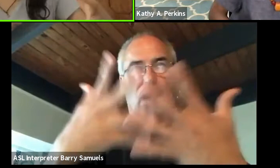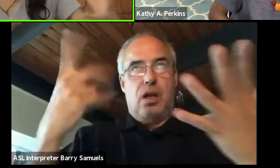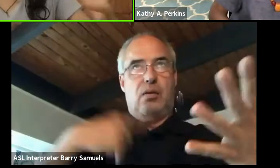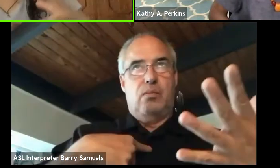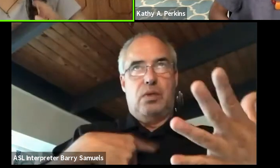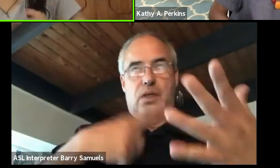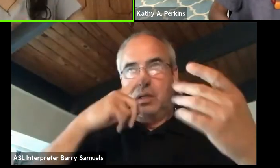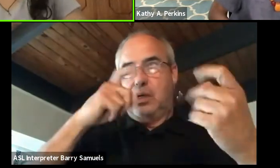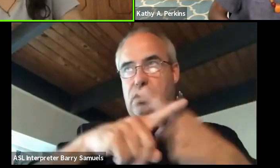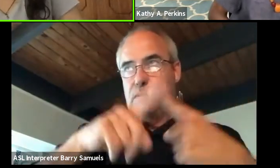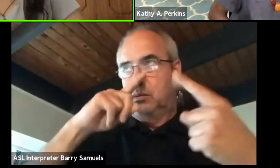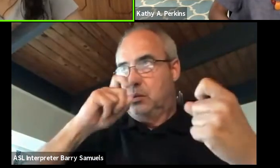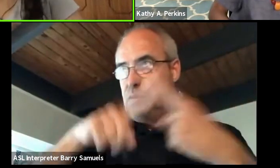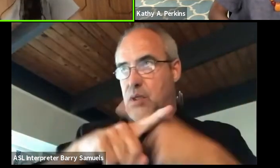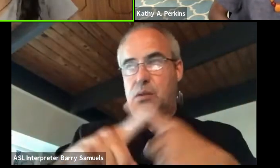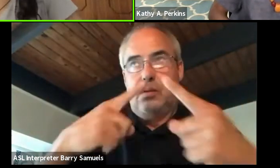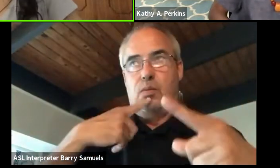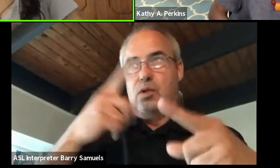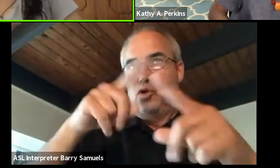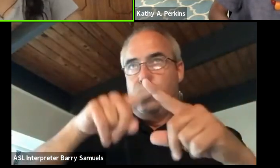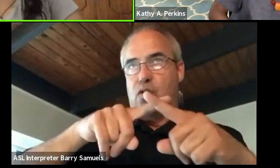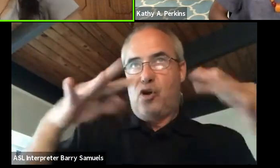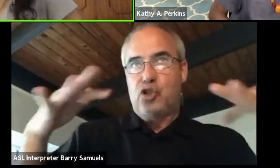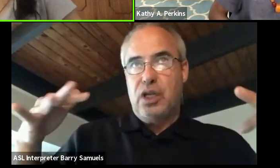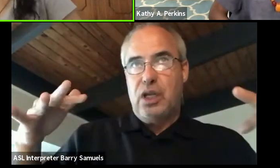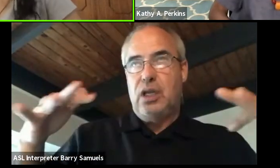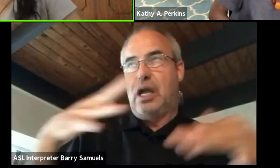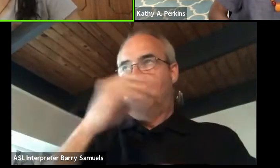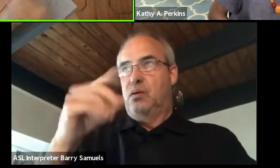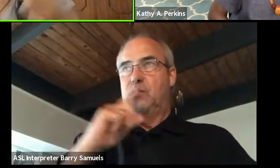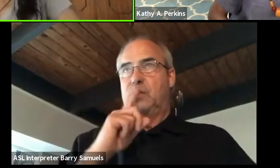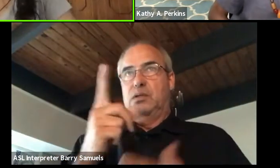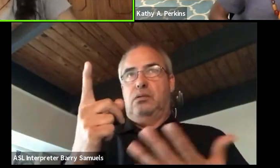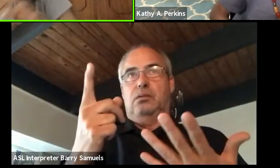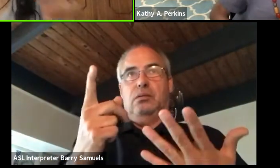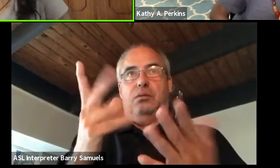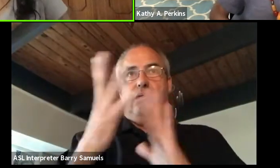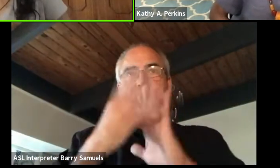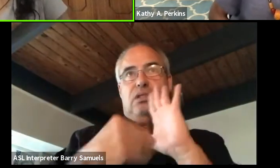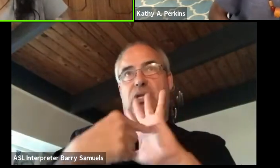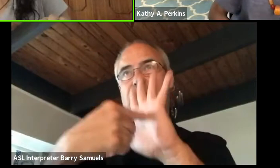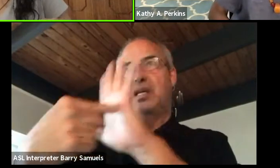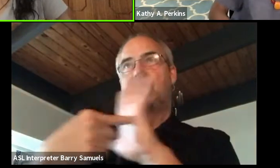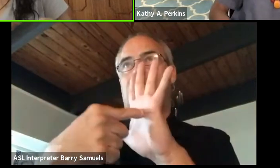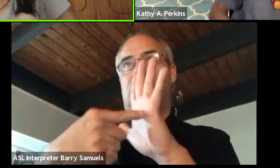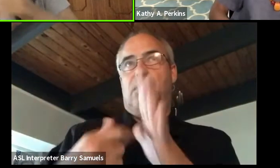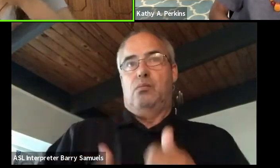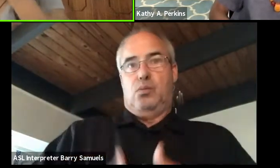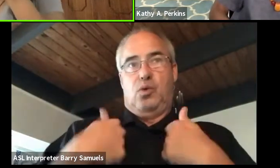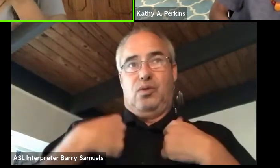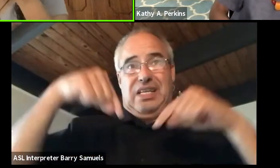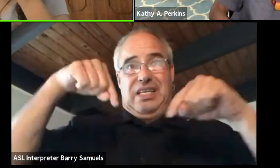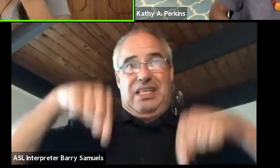when it comes to diversity and assimilation on both the Indian sub-continent and in east Africa.